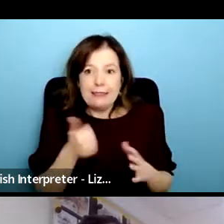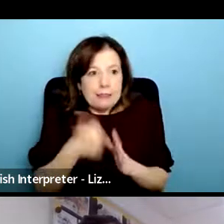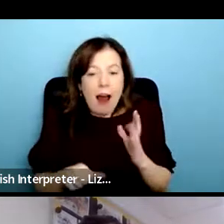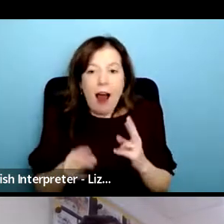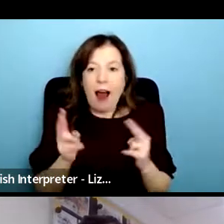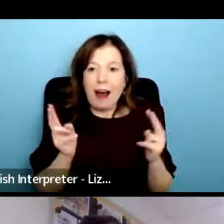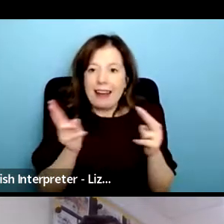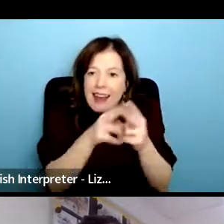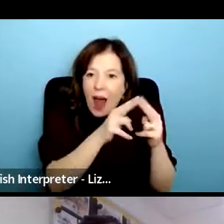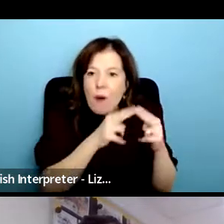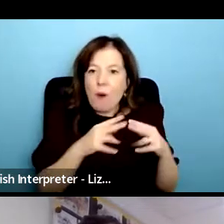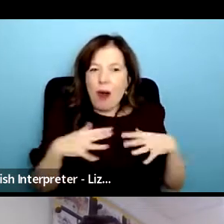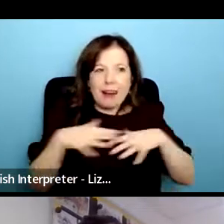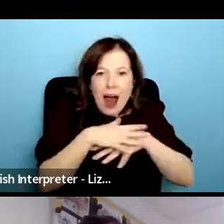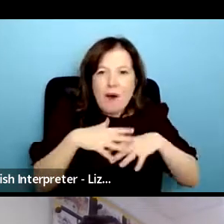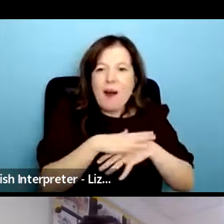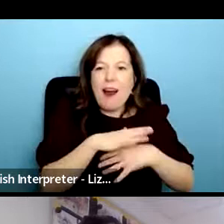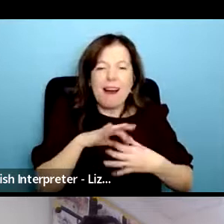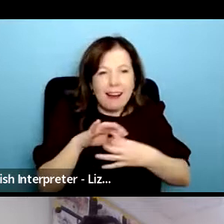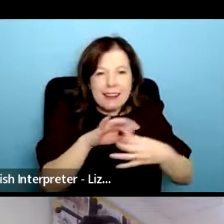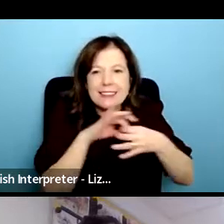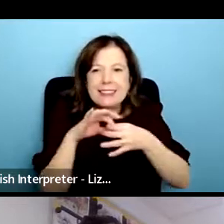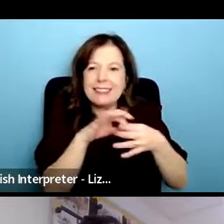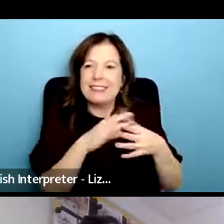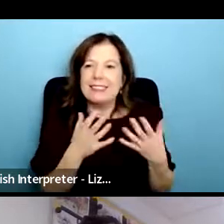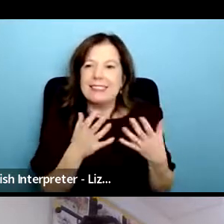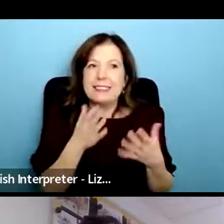and then yeah that final thing about the austerity like we're just seeing it more and more that